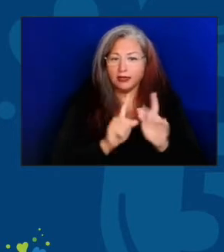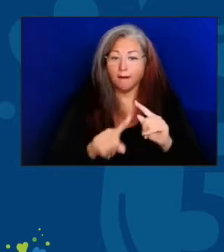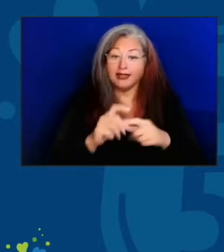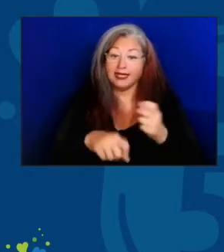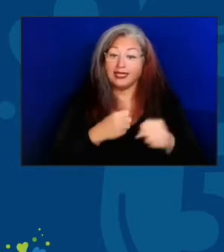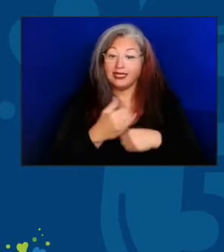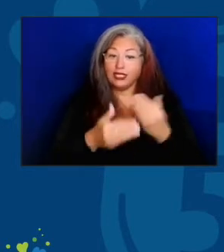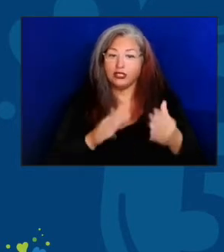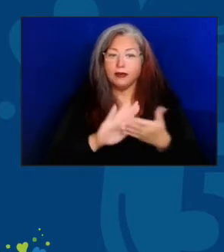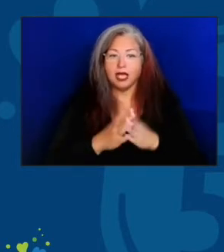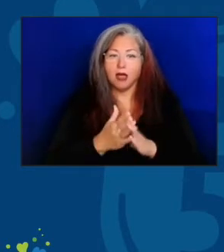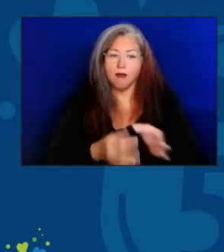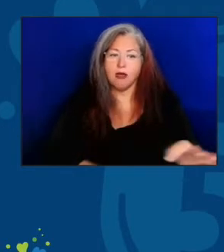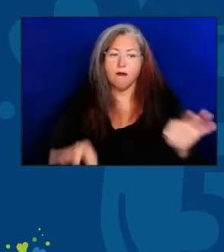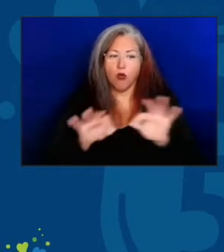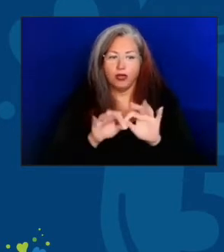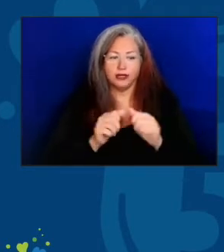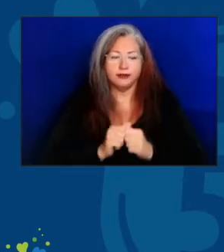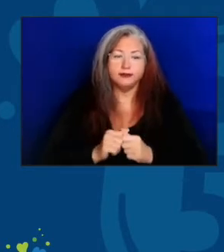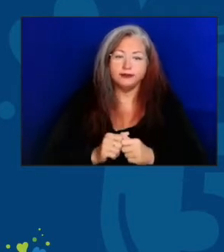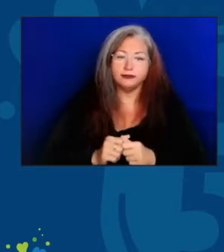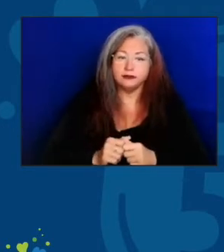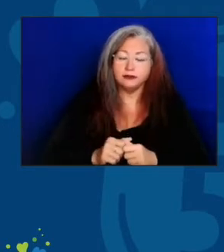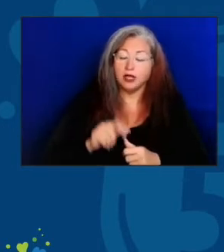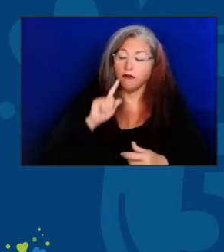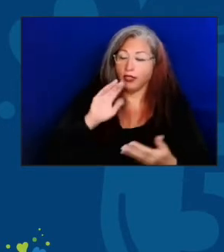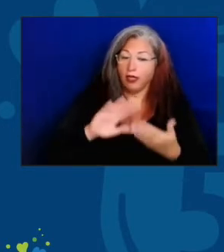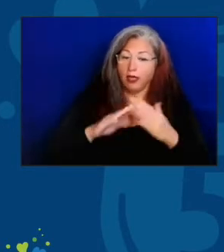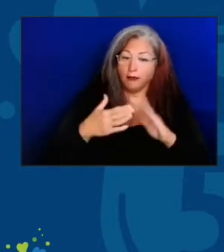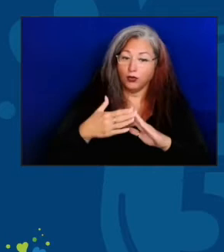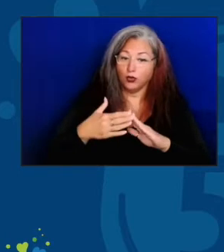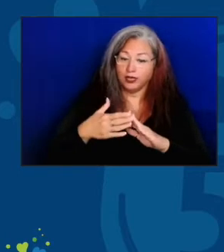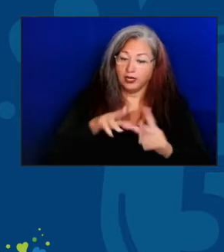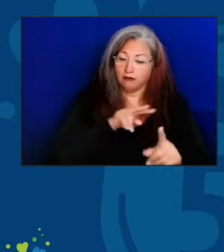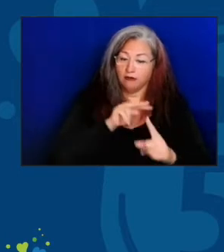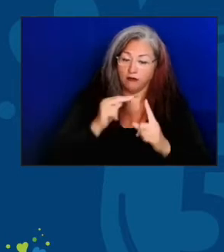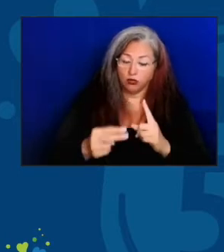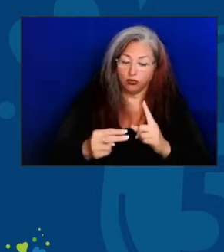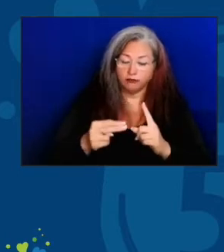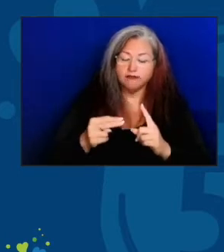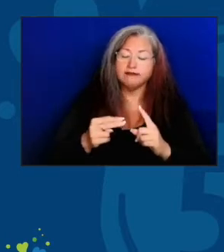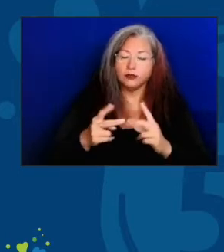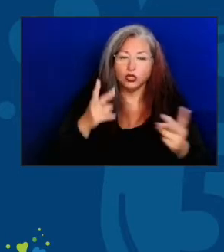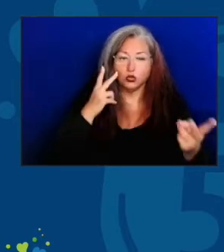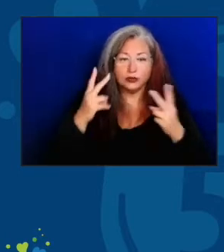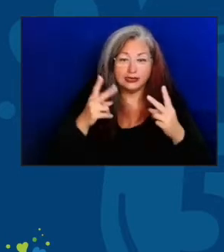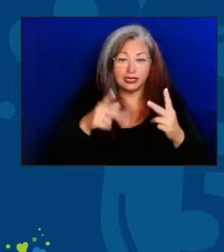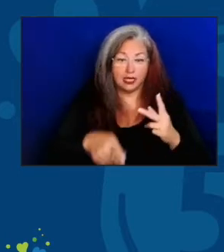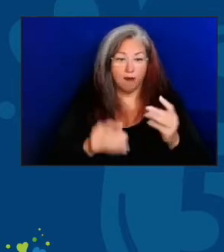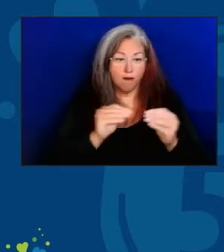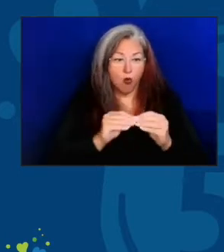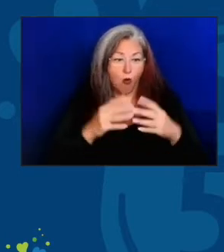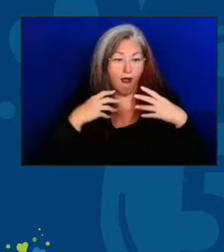And so, from a community aspect, we see healthier and happier communities.